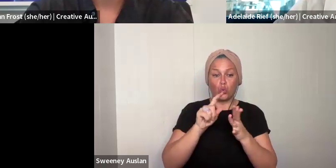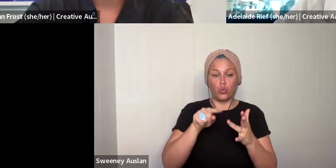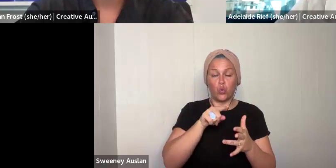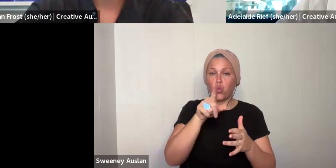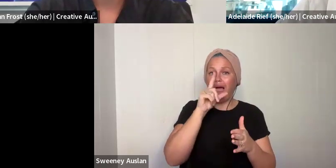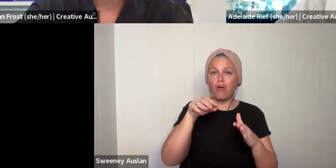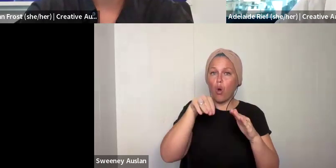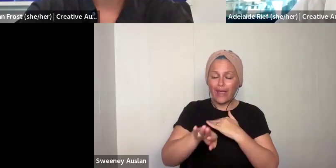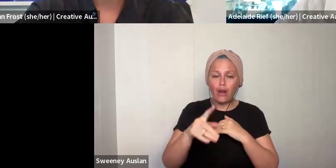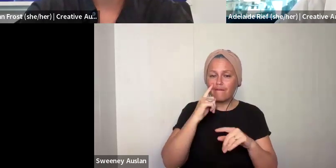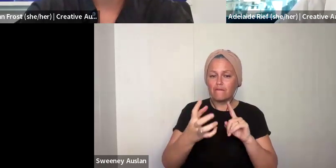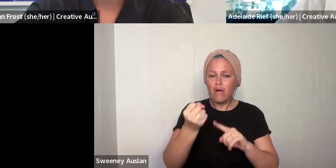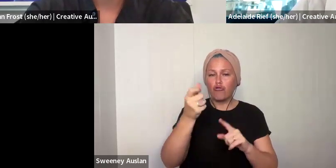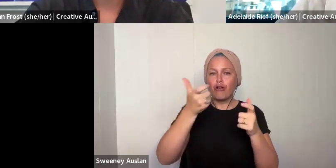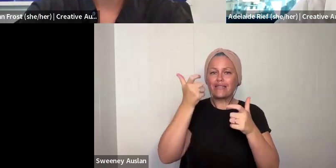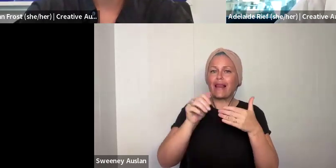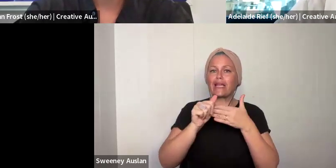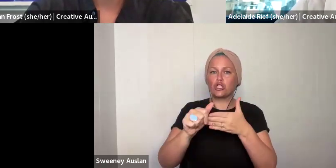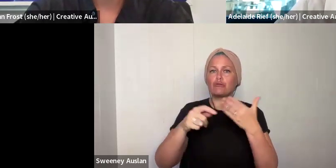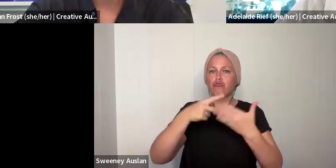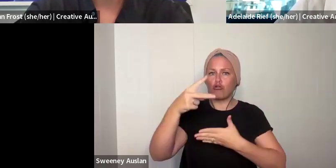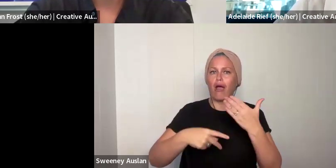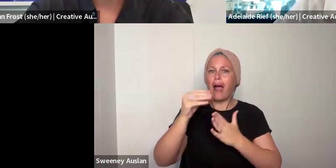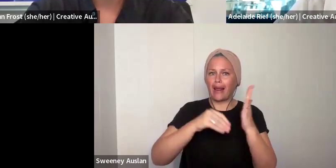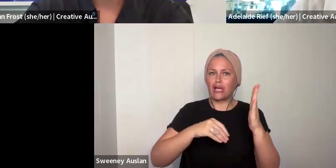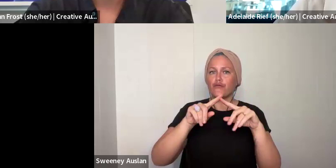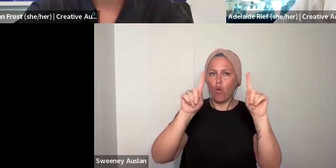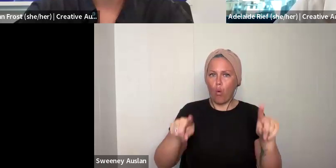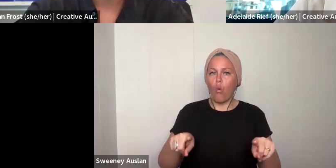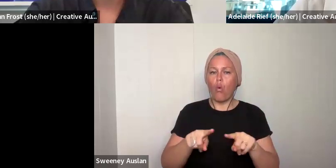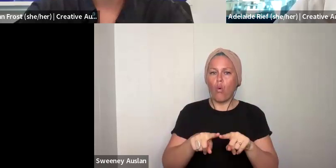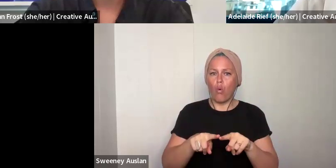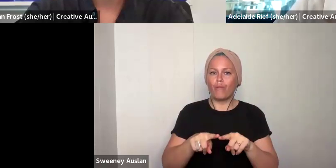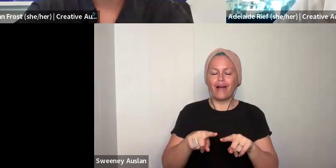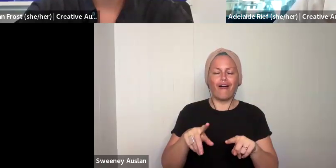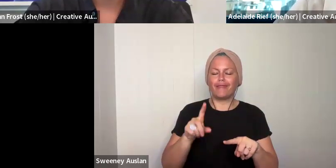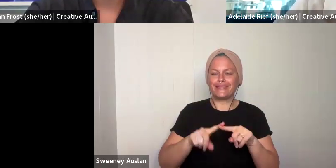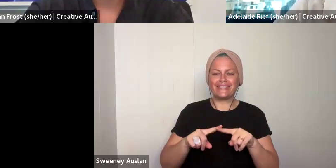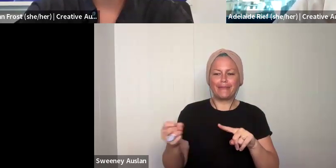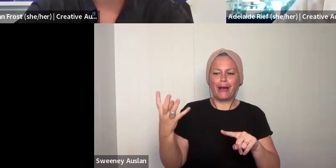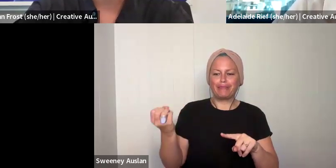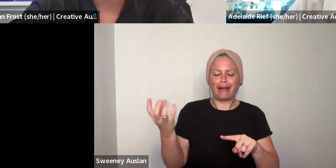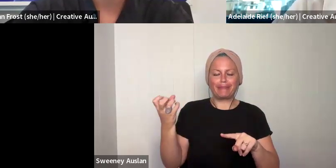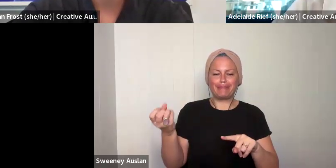as soon as you can. When you do so, you will be able to go in and find the creative